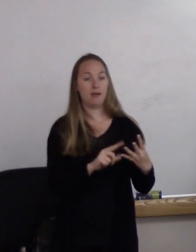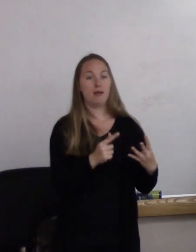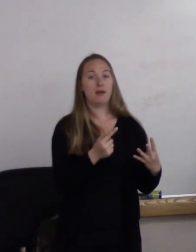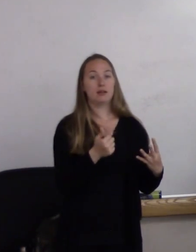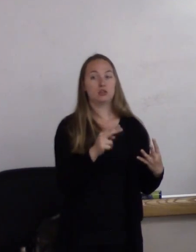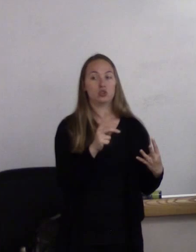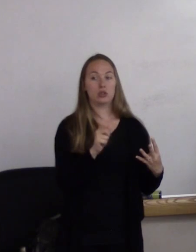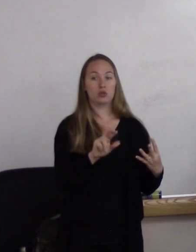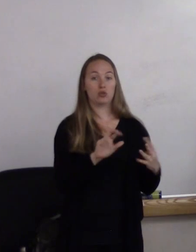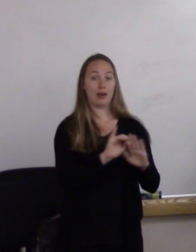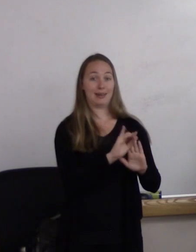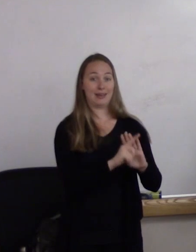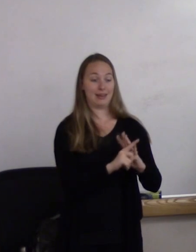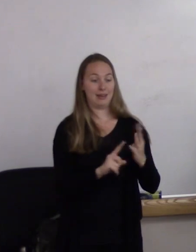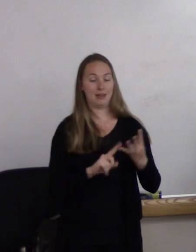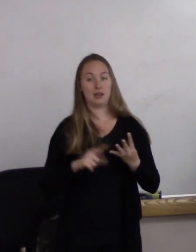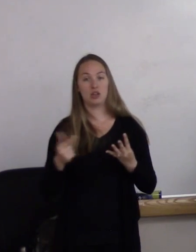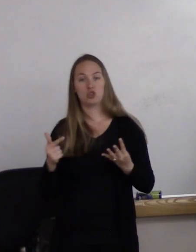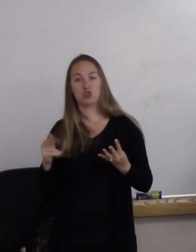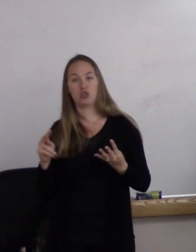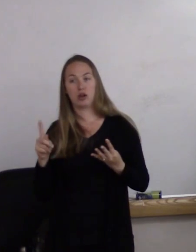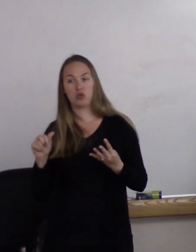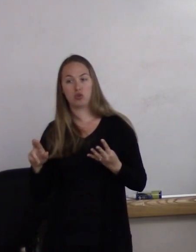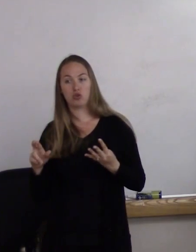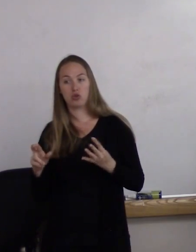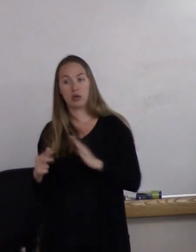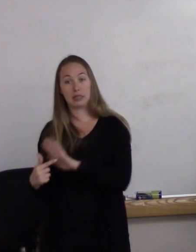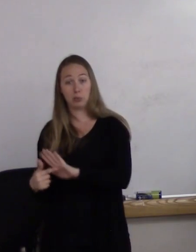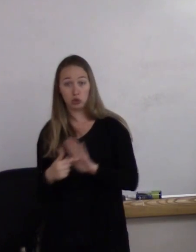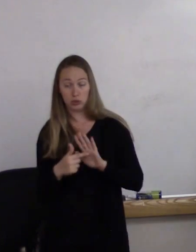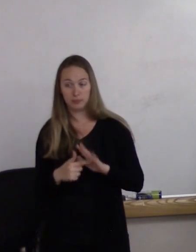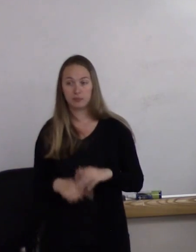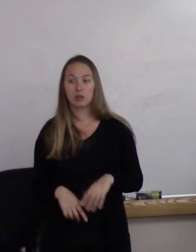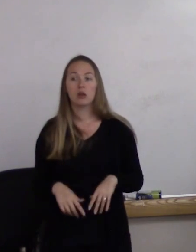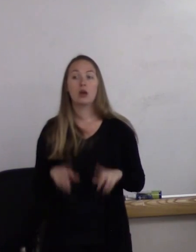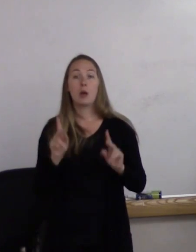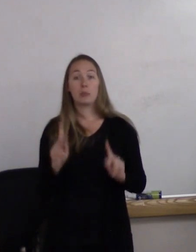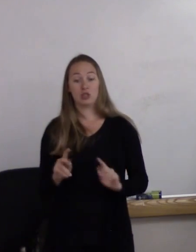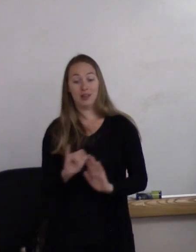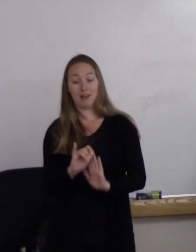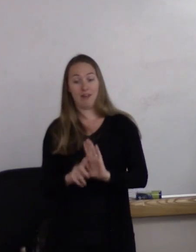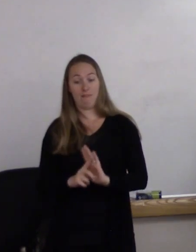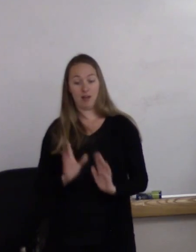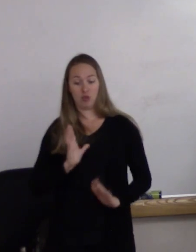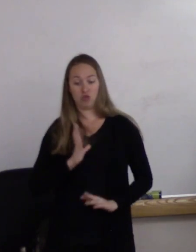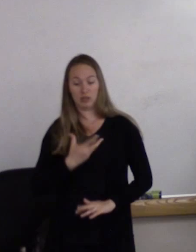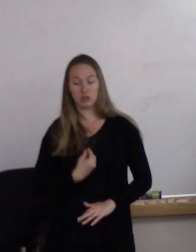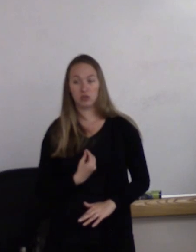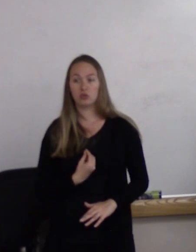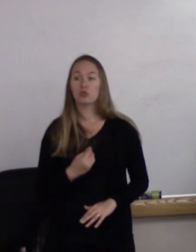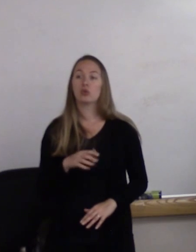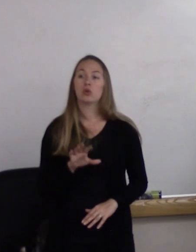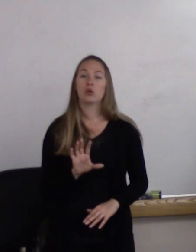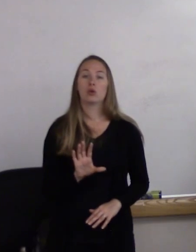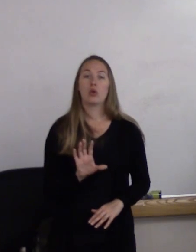Right? An individual that identifies as transgender is someone whose gender identity differs from the gender